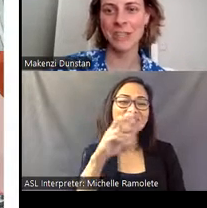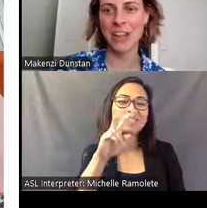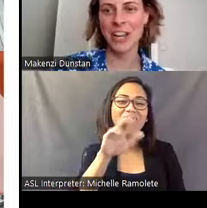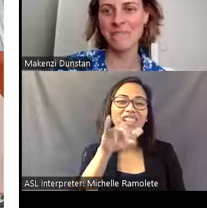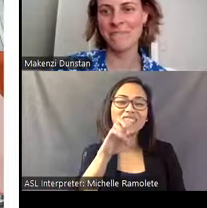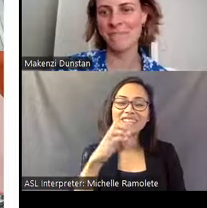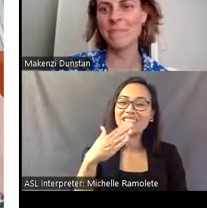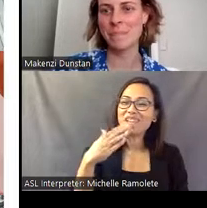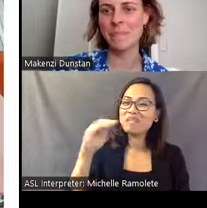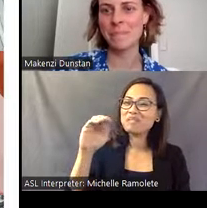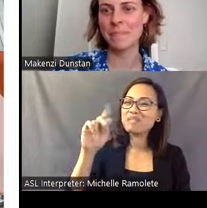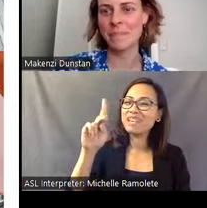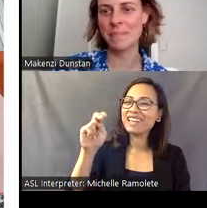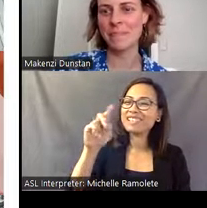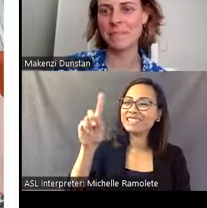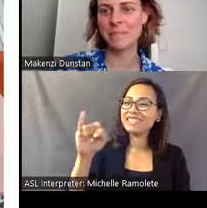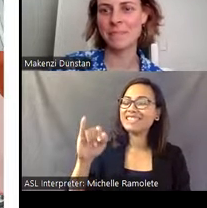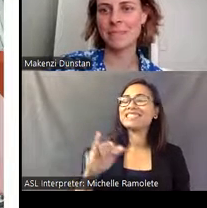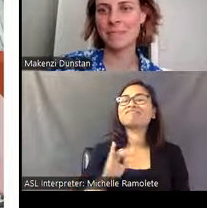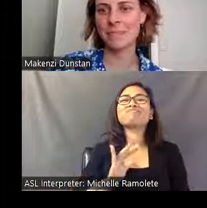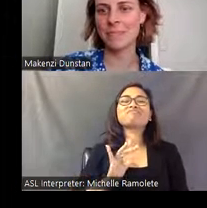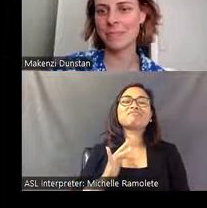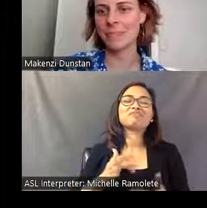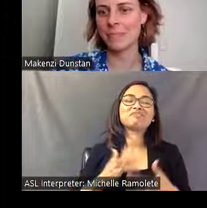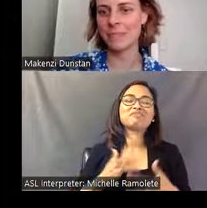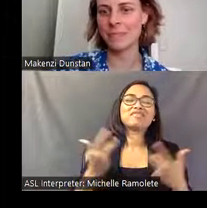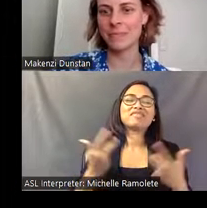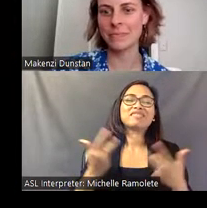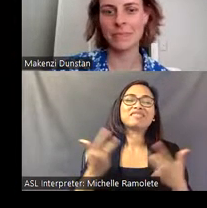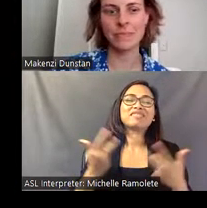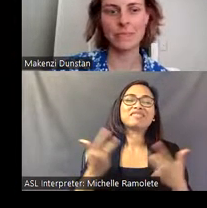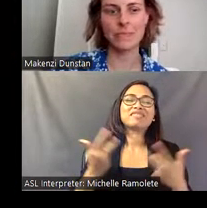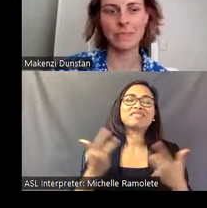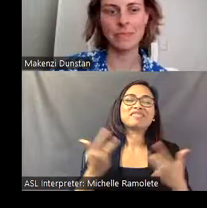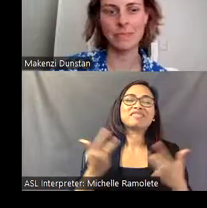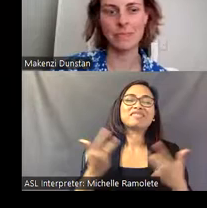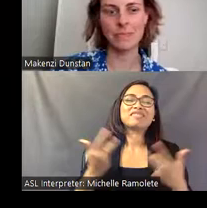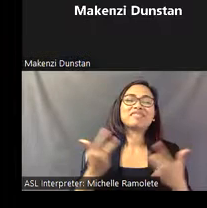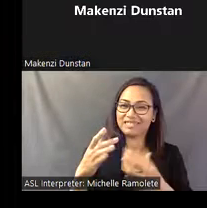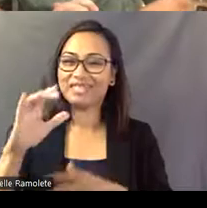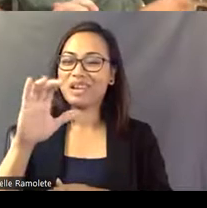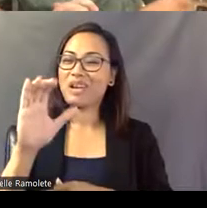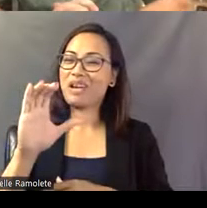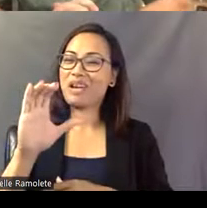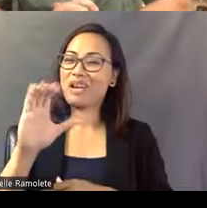Thank you, Makenzi. I couldn't be happier to be part of HAHS. Columbus State University couldn't be happier.